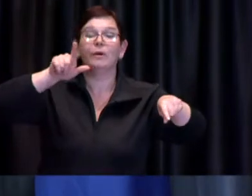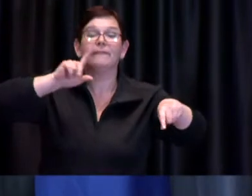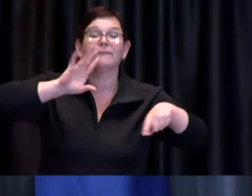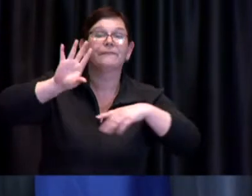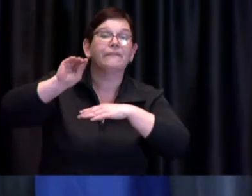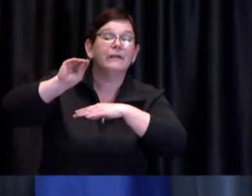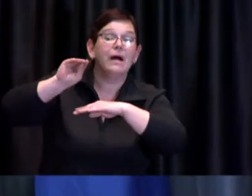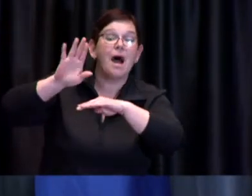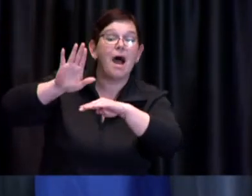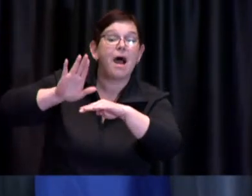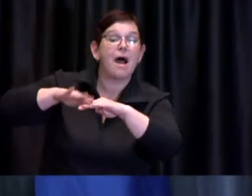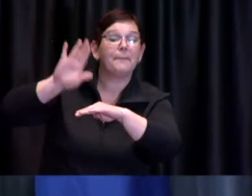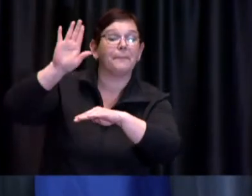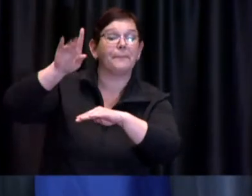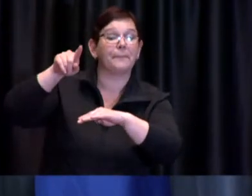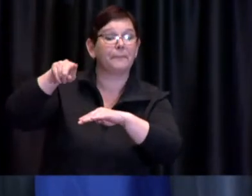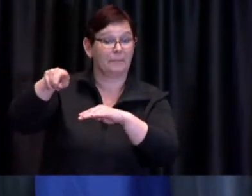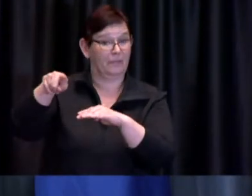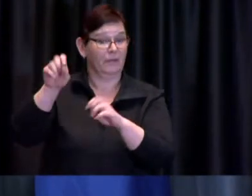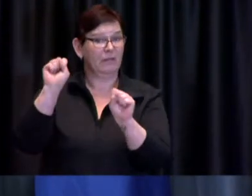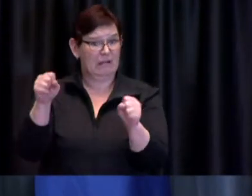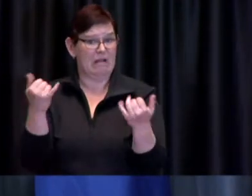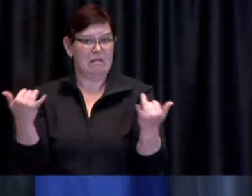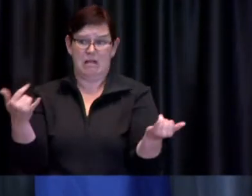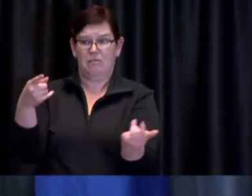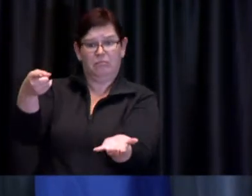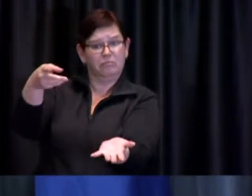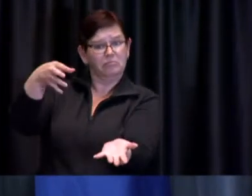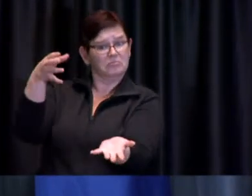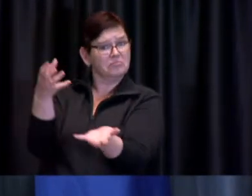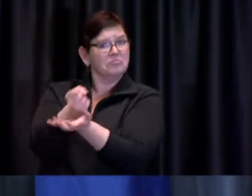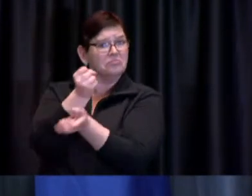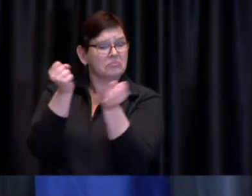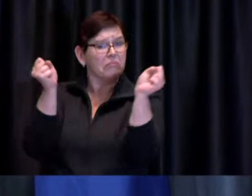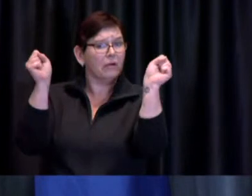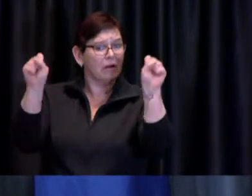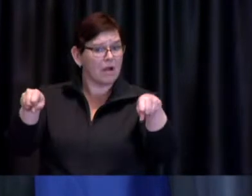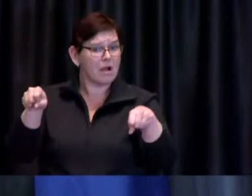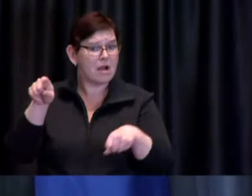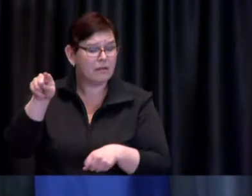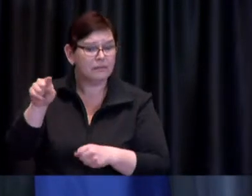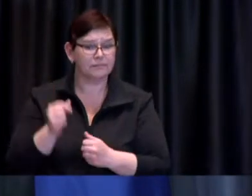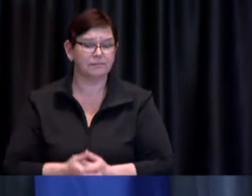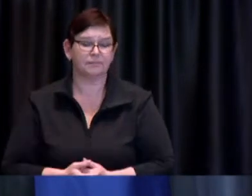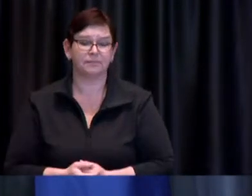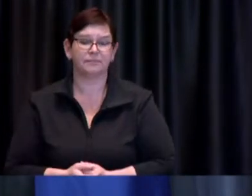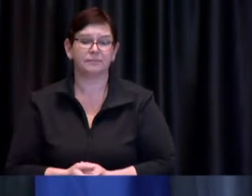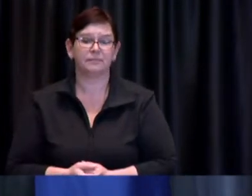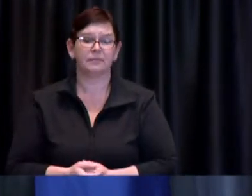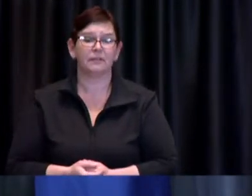can also participate in in vaccine clinics whether they're mass immunization clinics or others